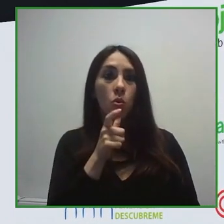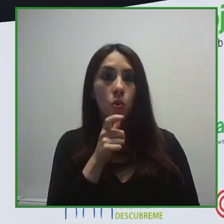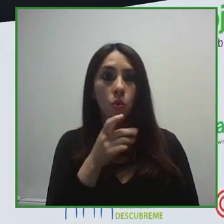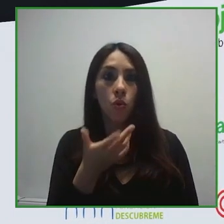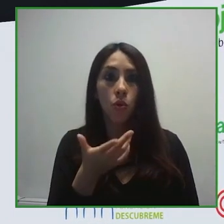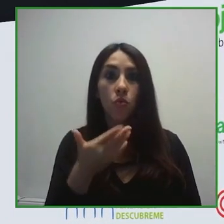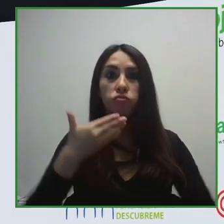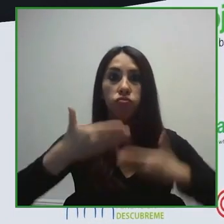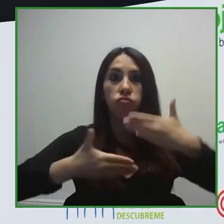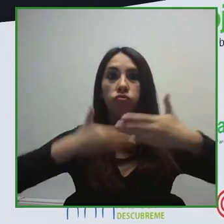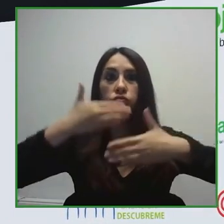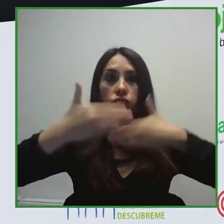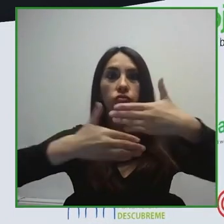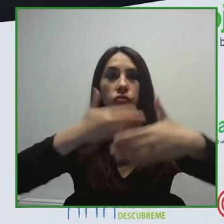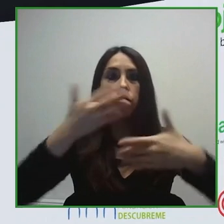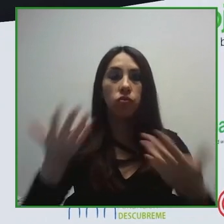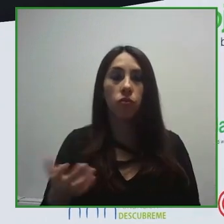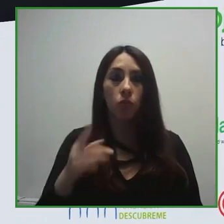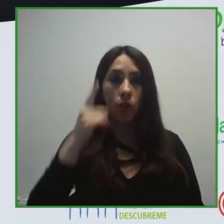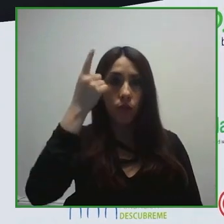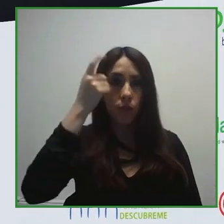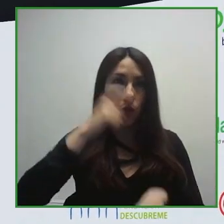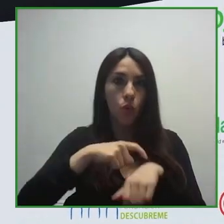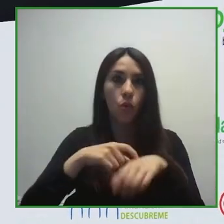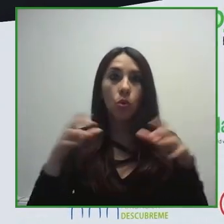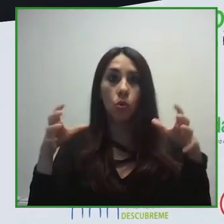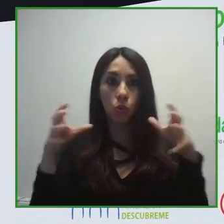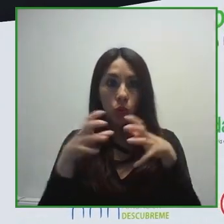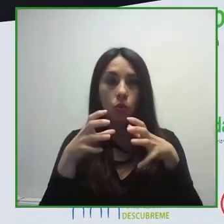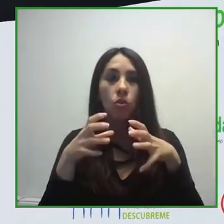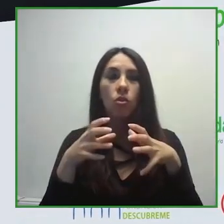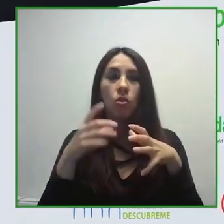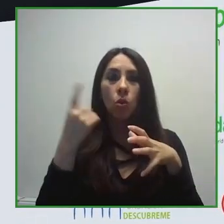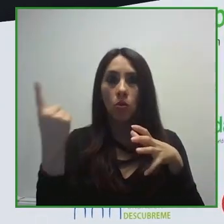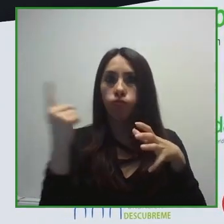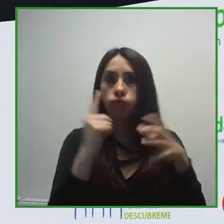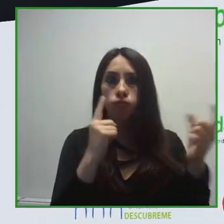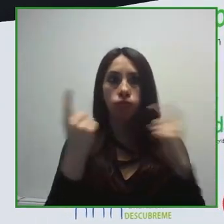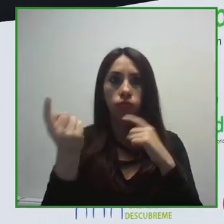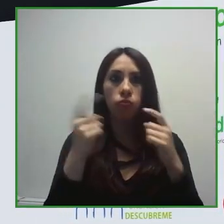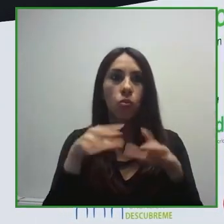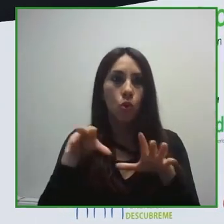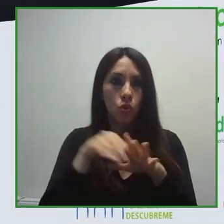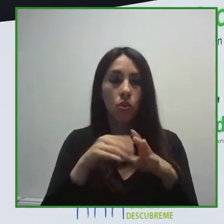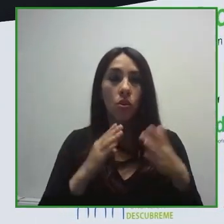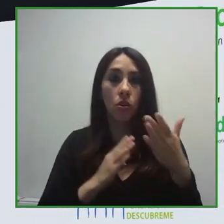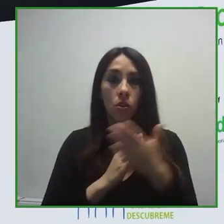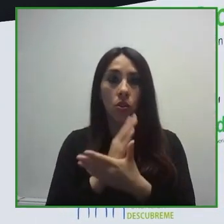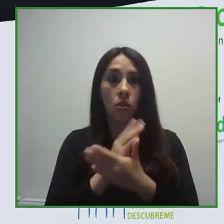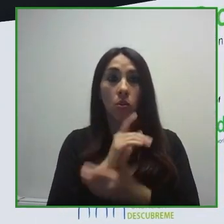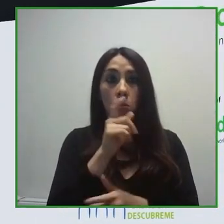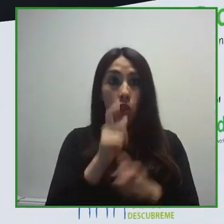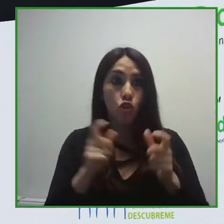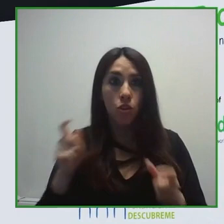in order to build a society that is inclusive and accessible for all, and particularly for people with disabilities.